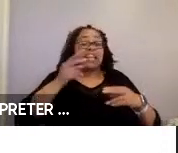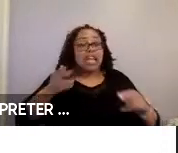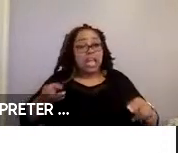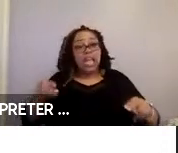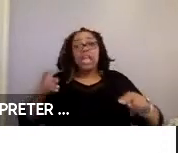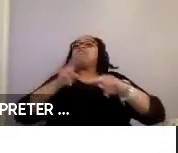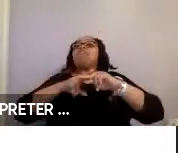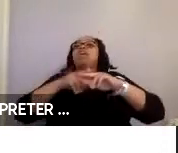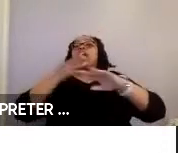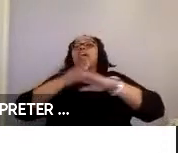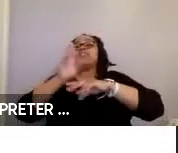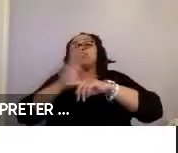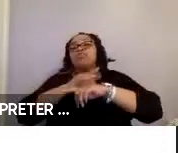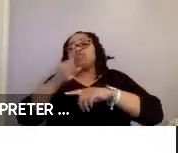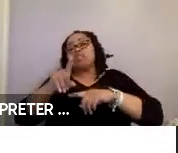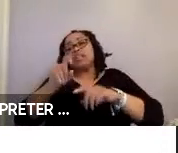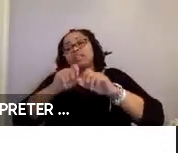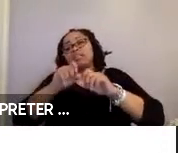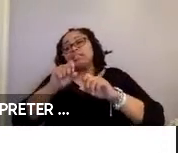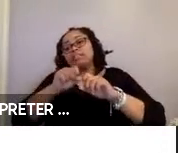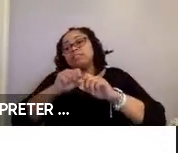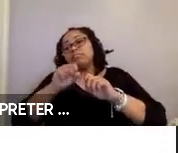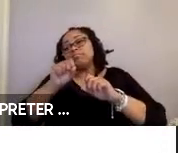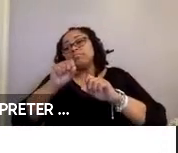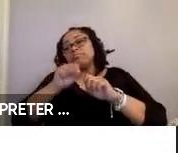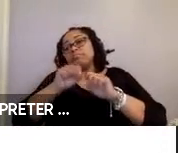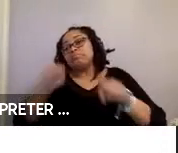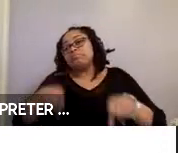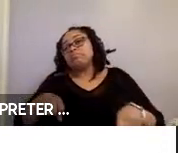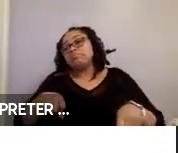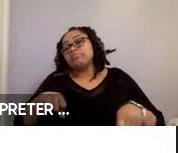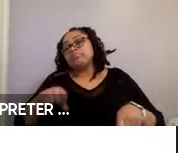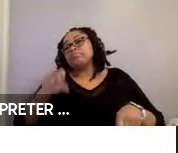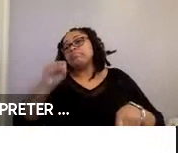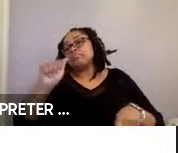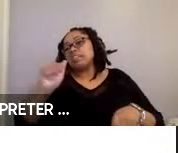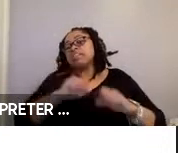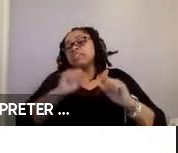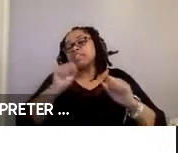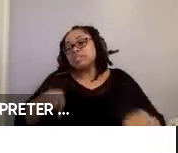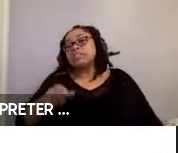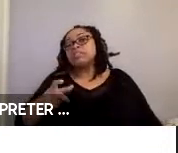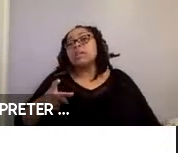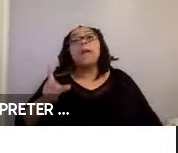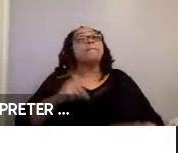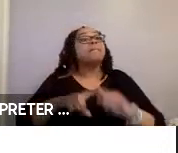after using the securement system among manual and power wheelchair users, but, negatively